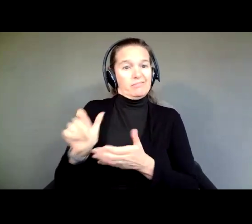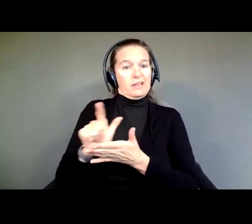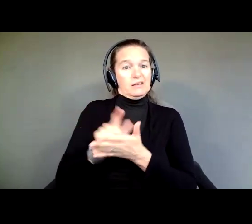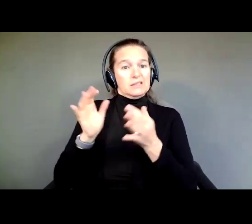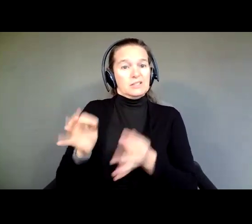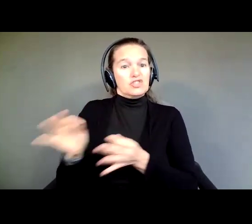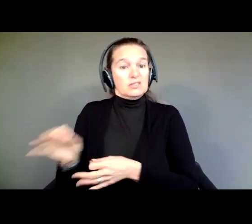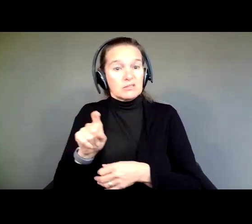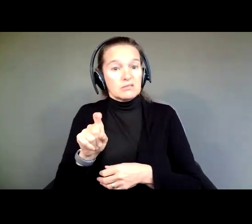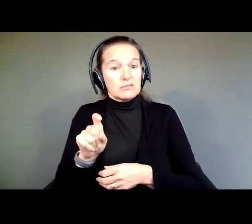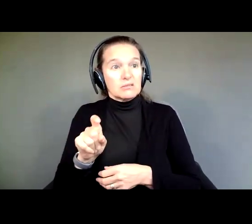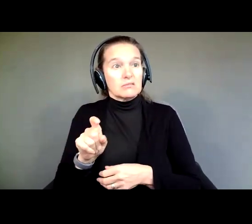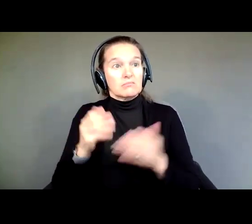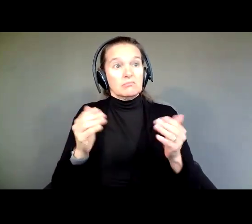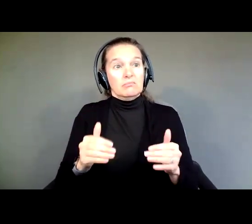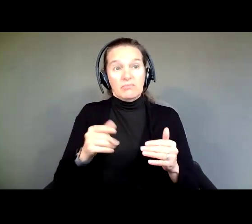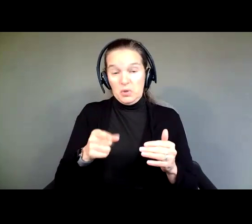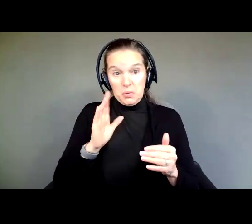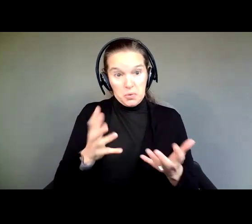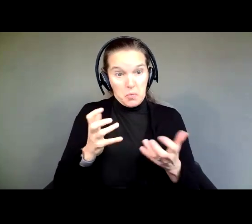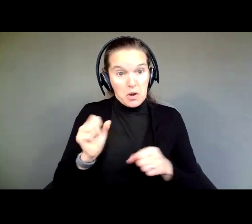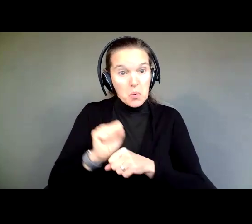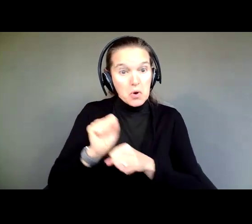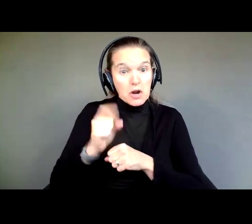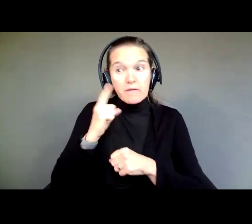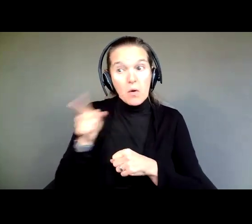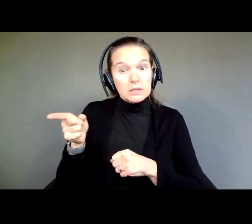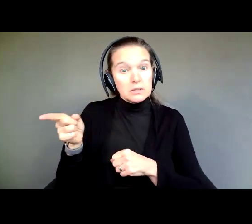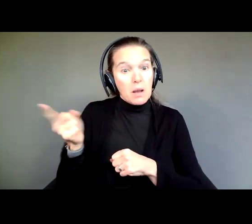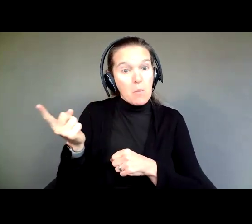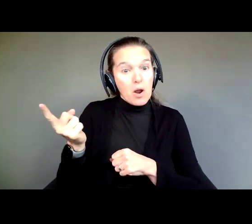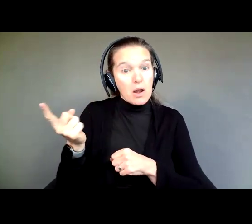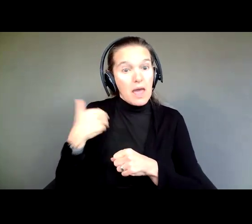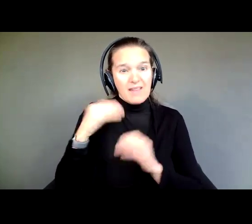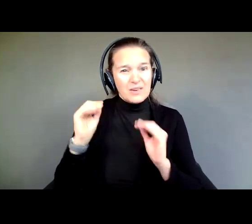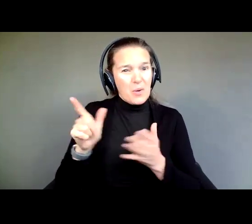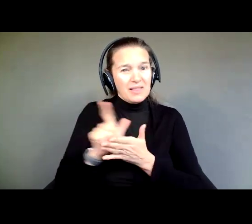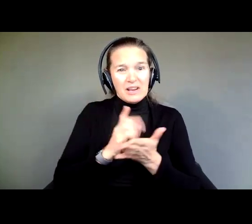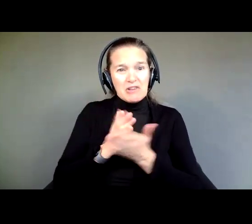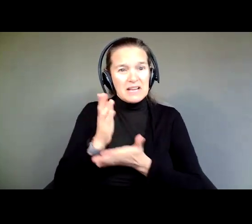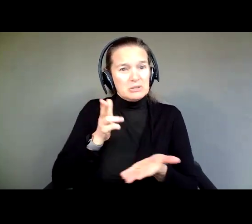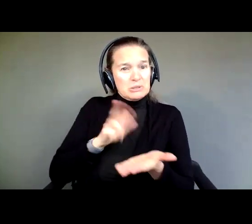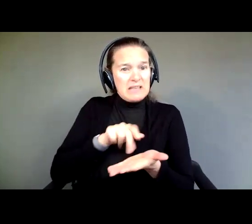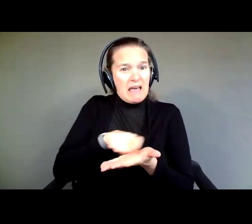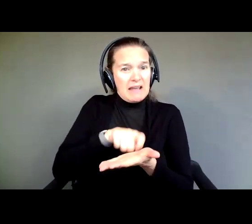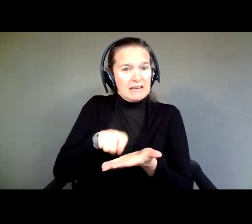Would you want to work for someone who didn't have the legal right to sign a paycheck? Of course not.